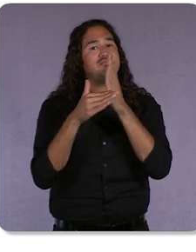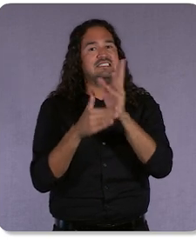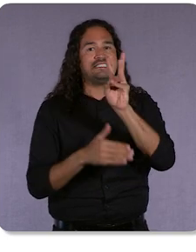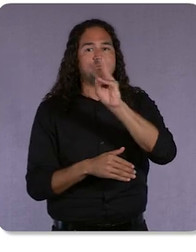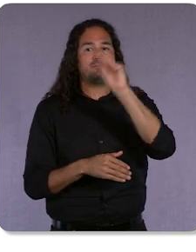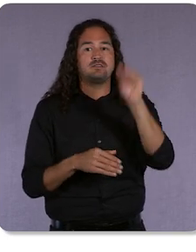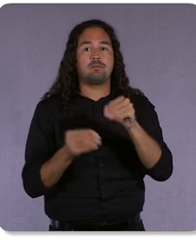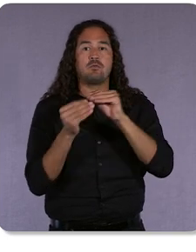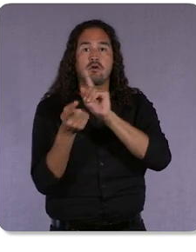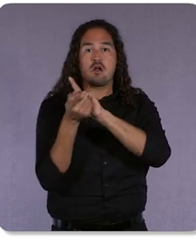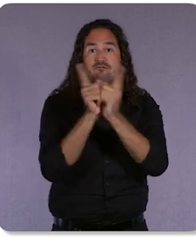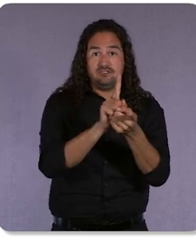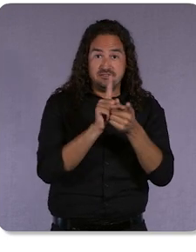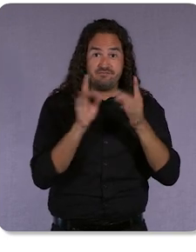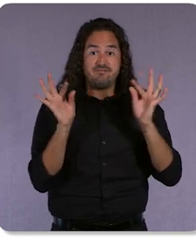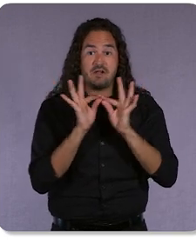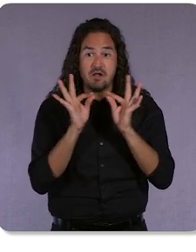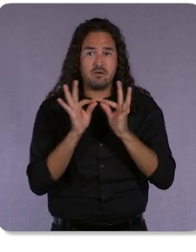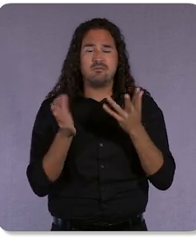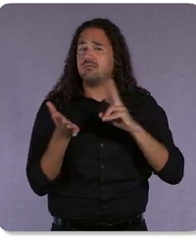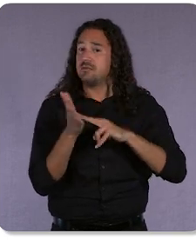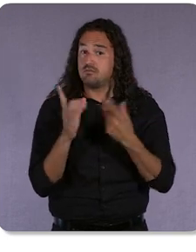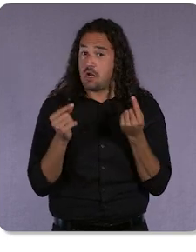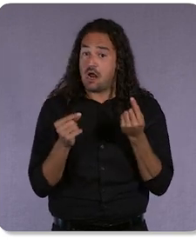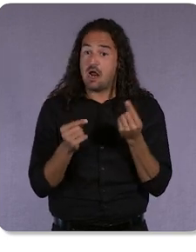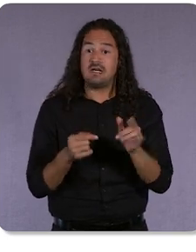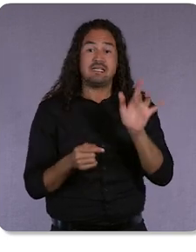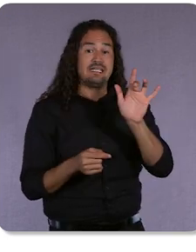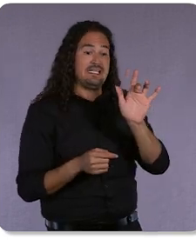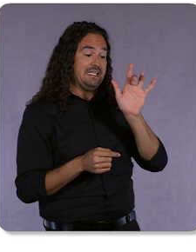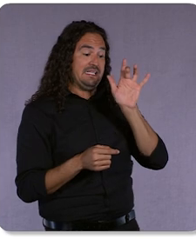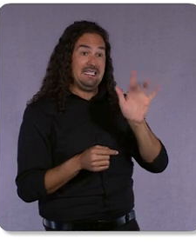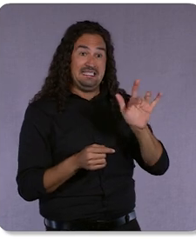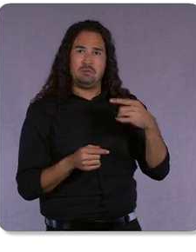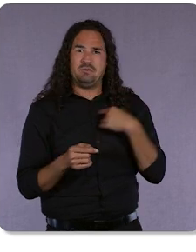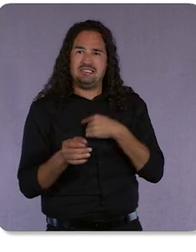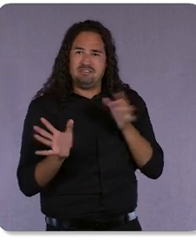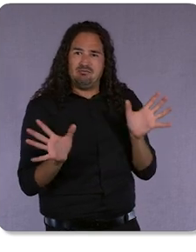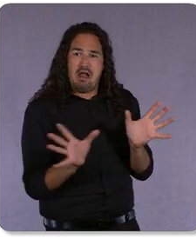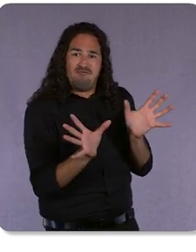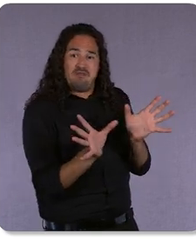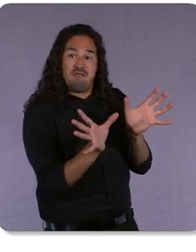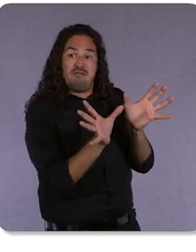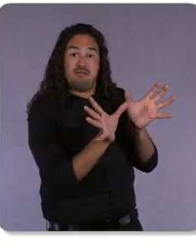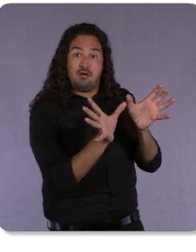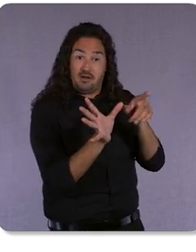That means every click we’re driving for you now is even more valuable than it was before.